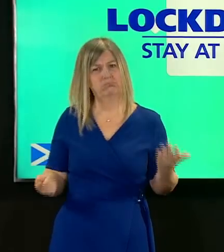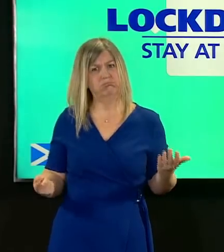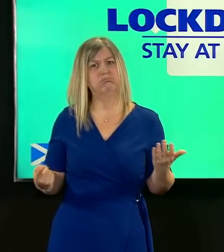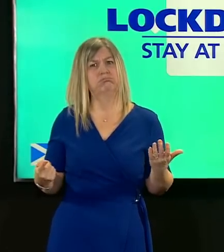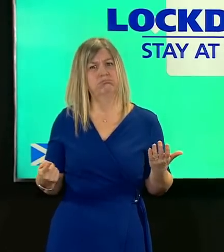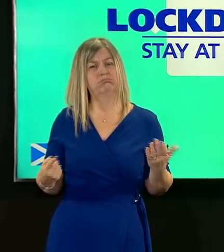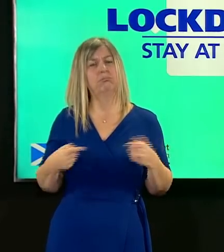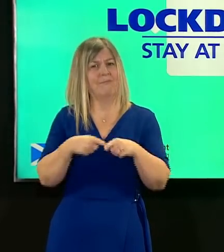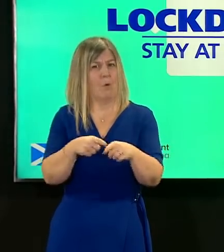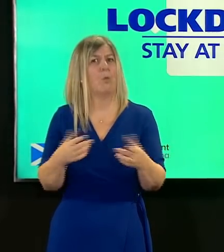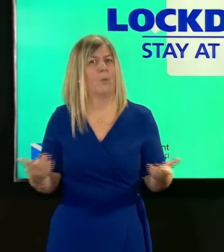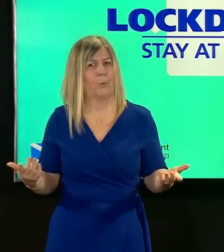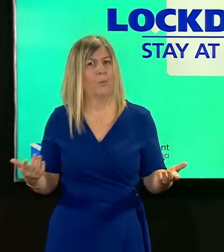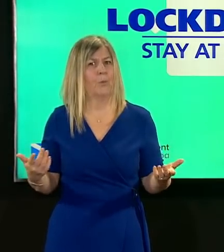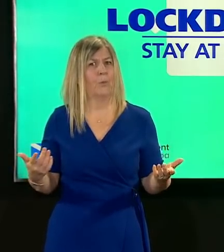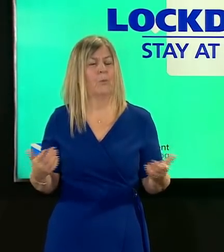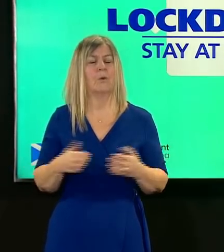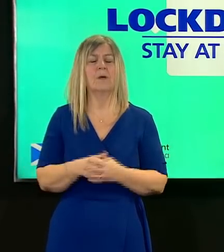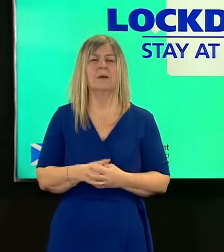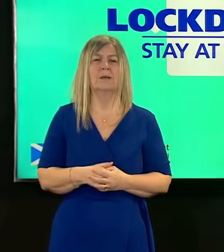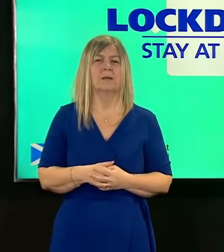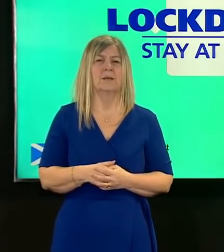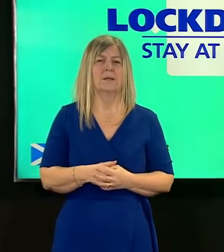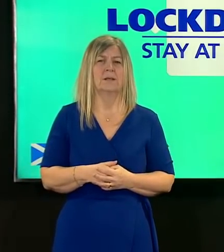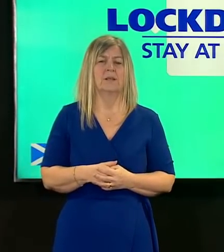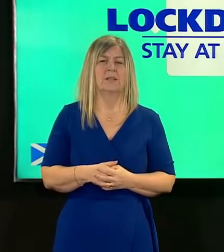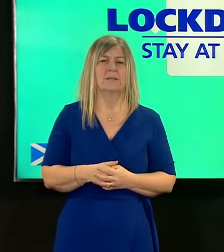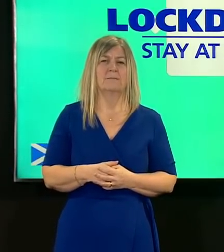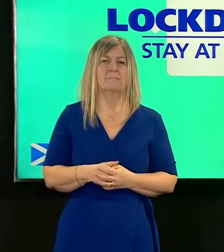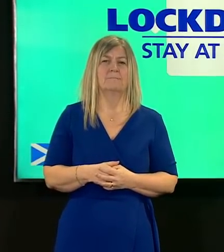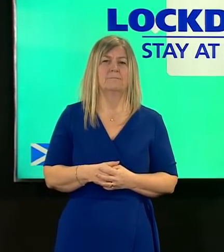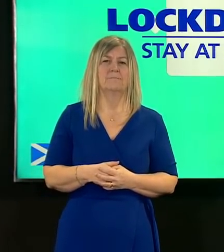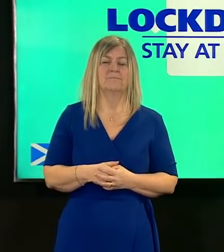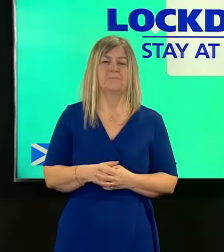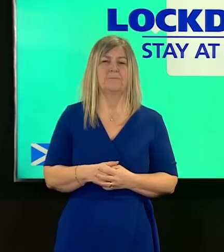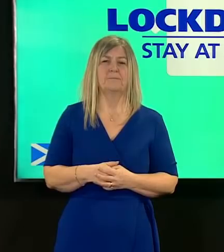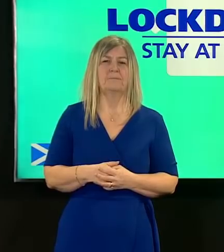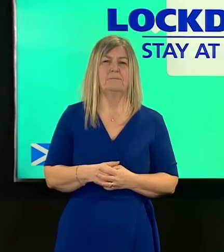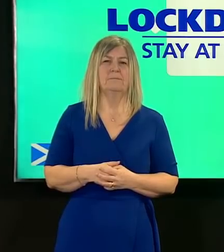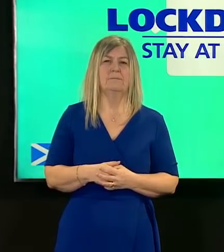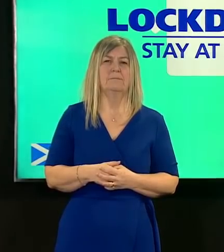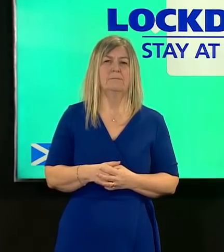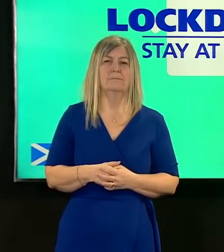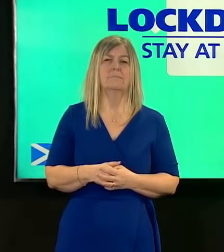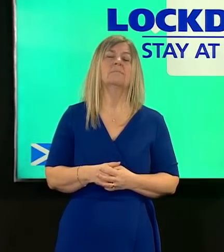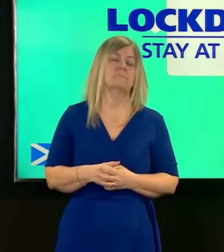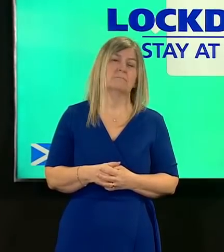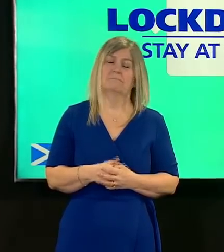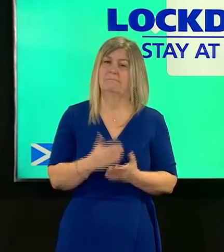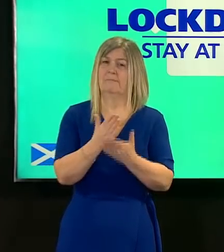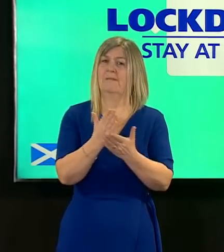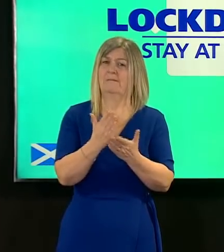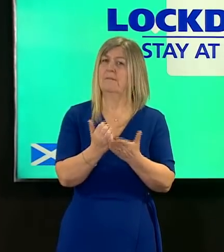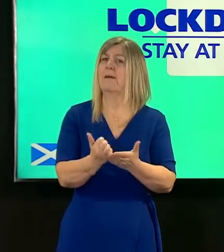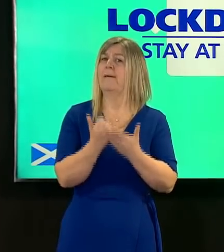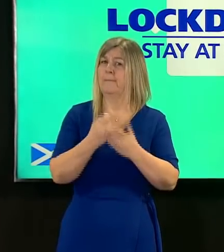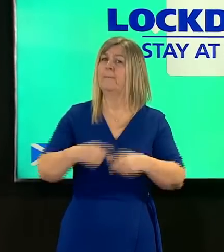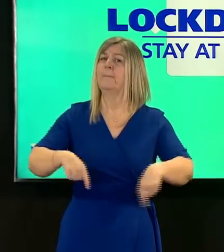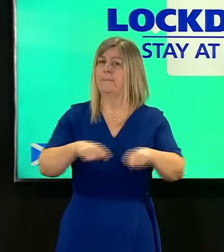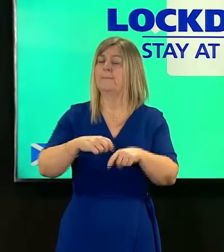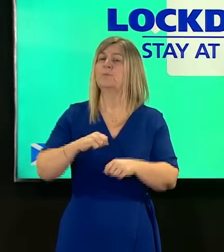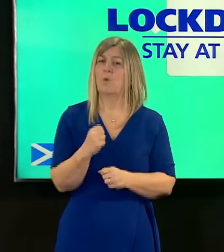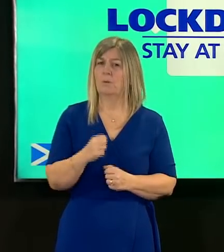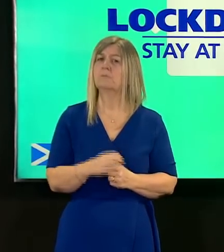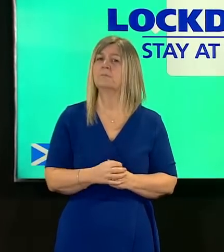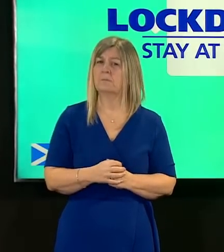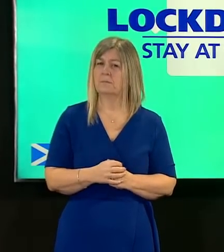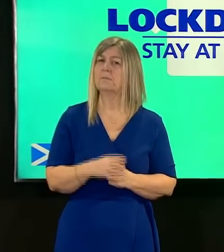get a test if you have any symptoms excuse me it is making a difference to all of us it is protecting